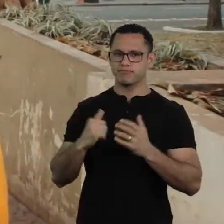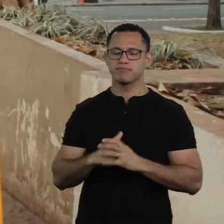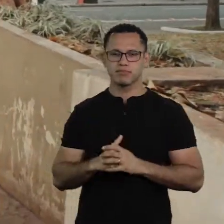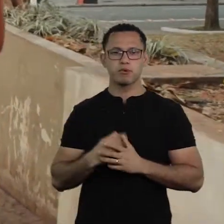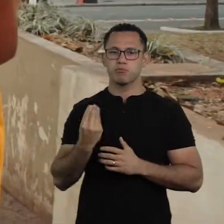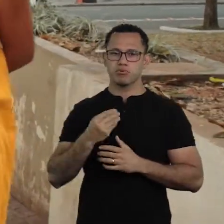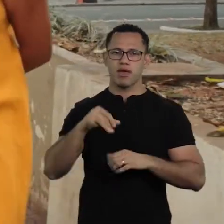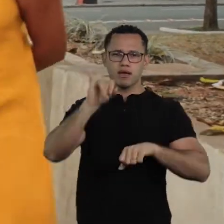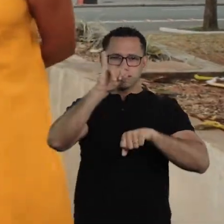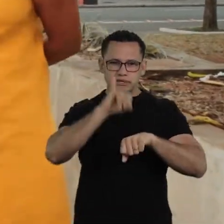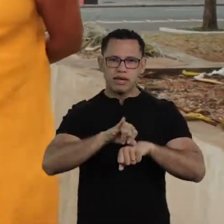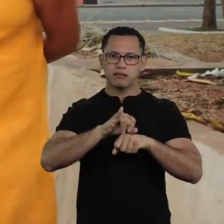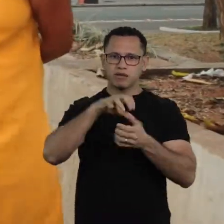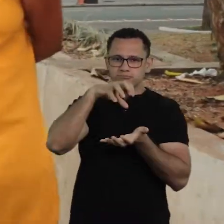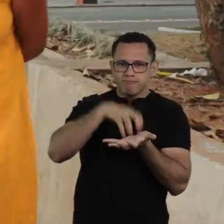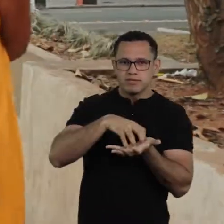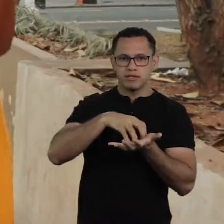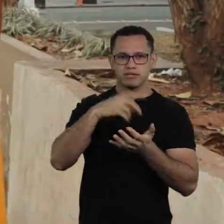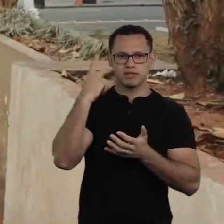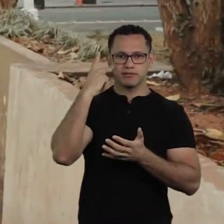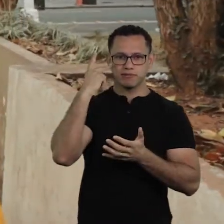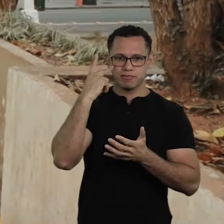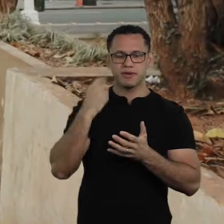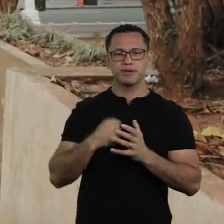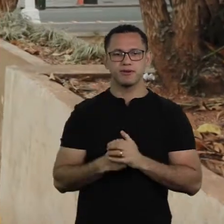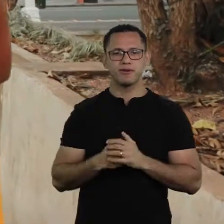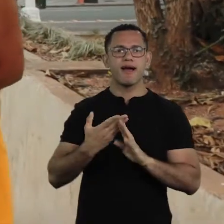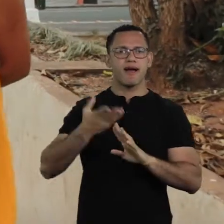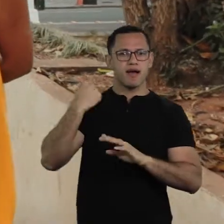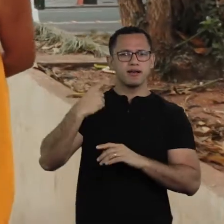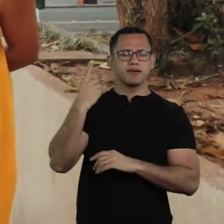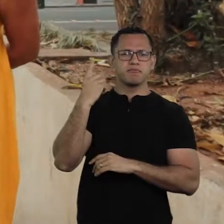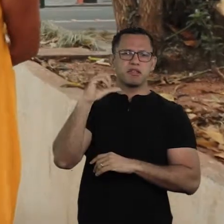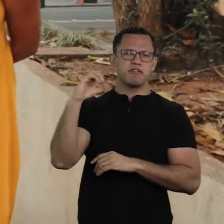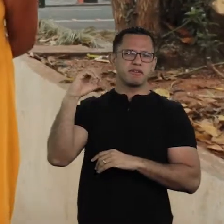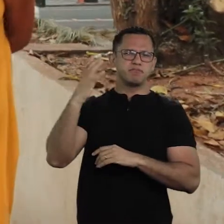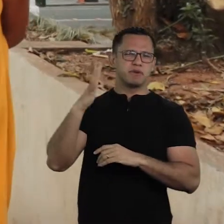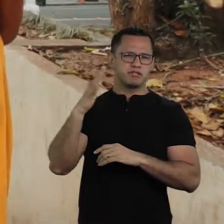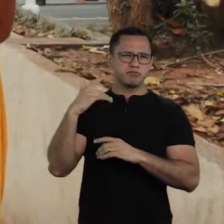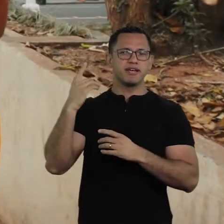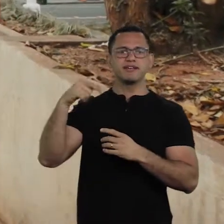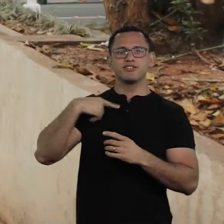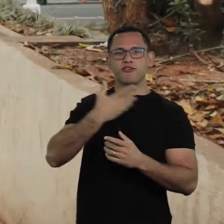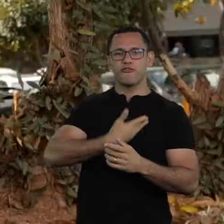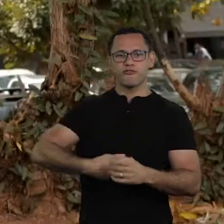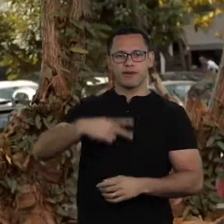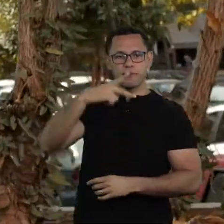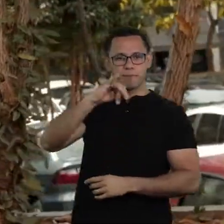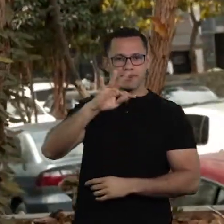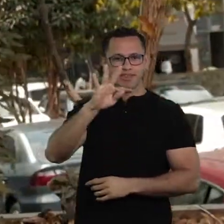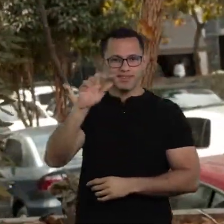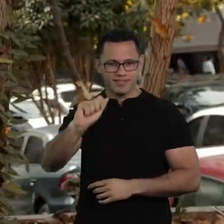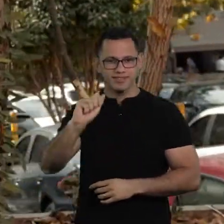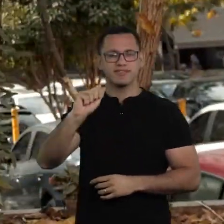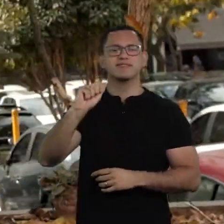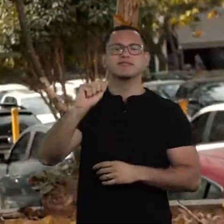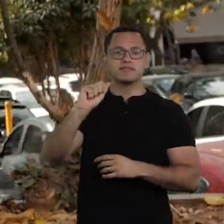It’s located downtown and when I was here, which was in the late 90s, during Pitta’s government, downtown was worse than it is today, right?